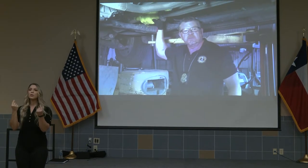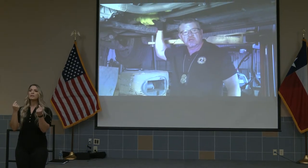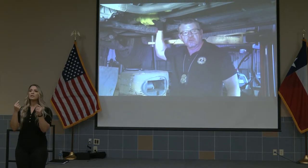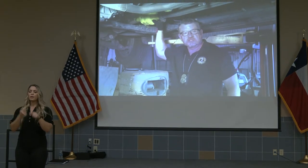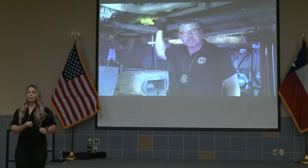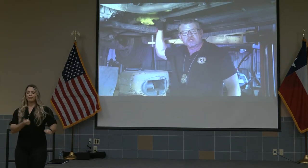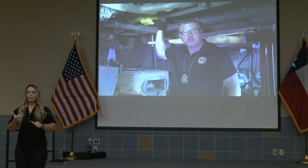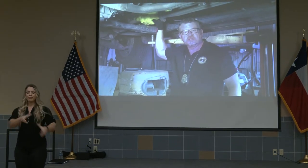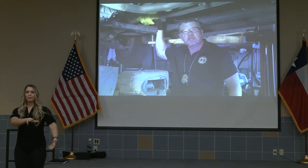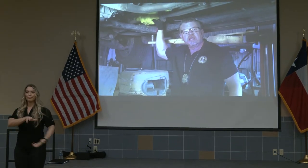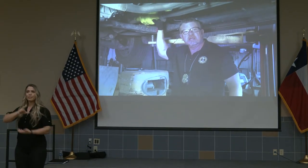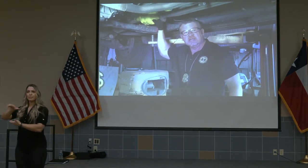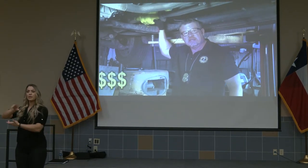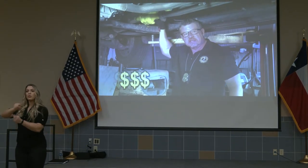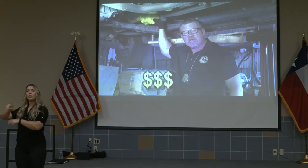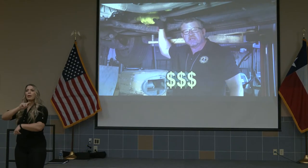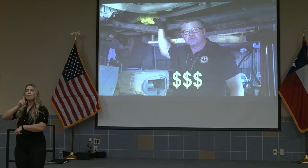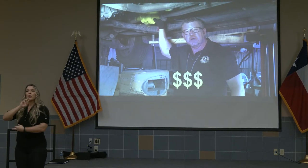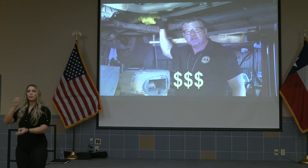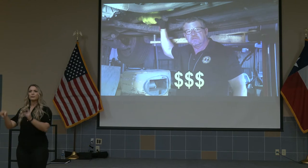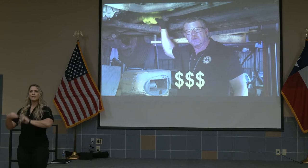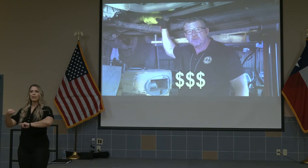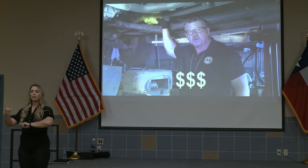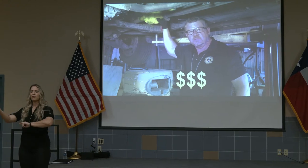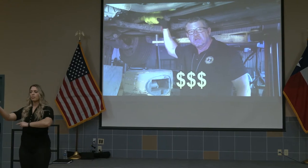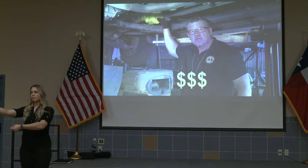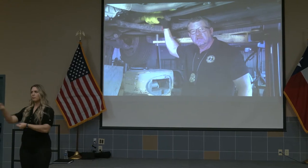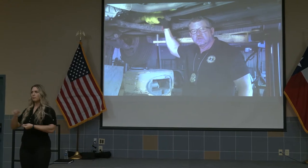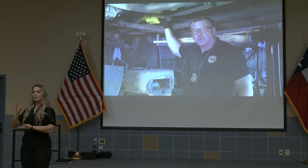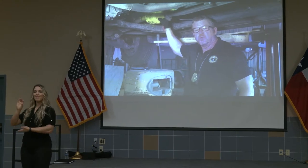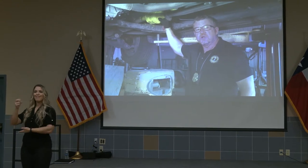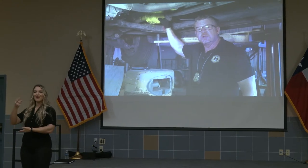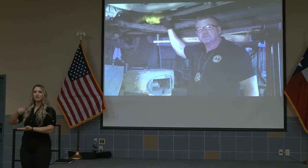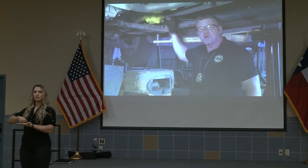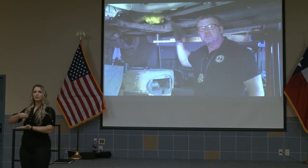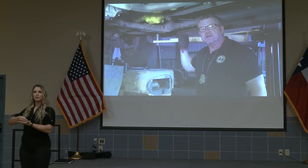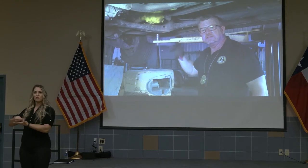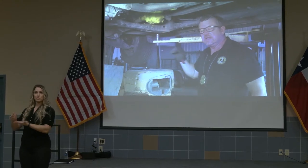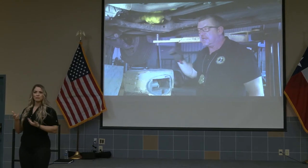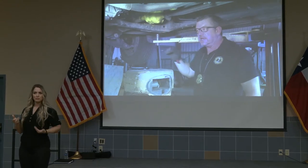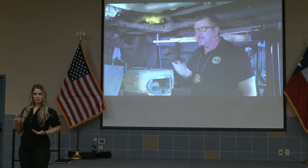metal recyclers, and getting cash money for them. So what we're going to talk about today